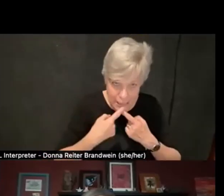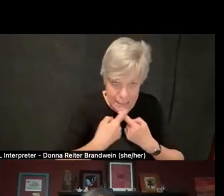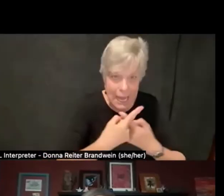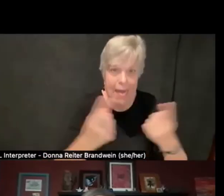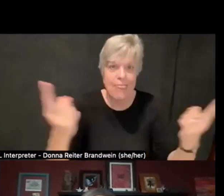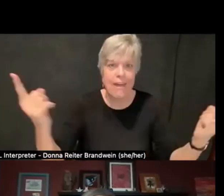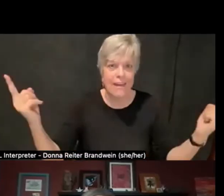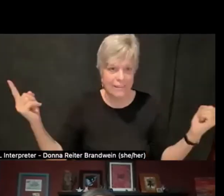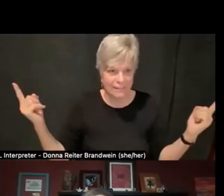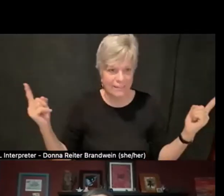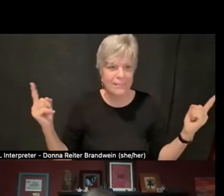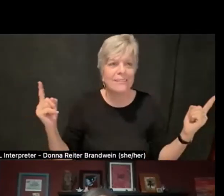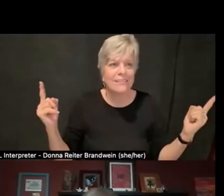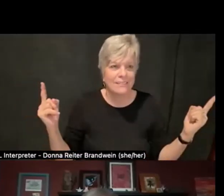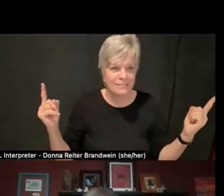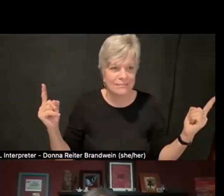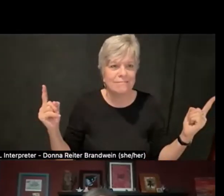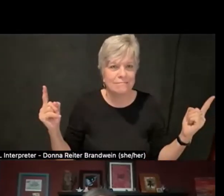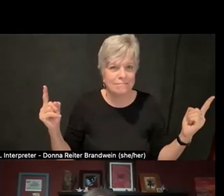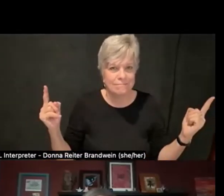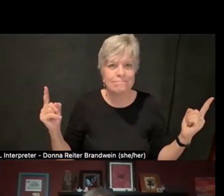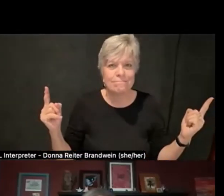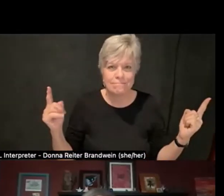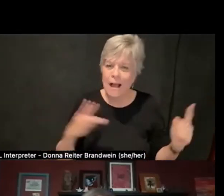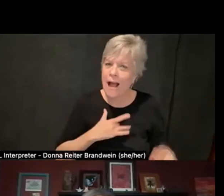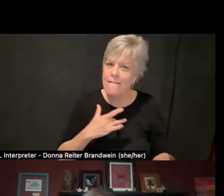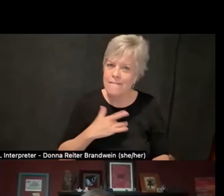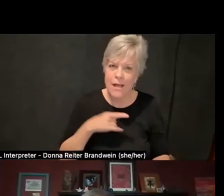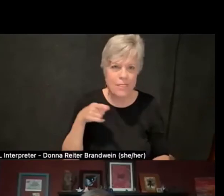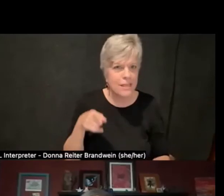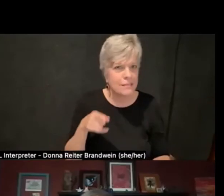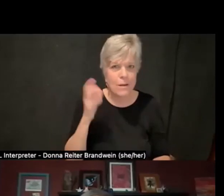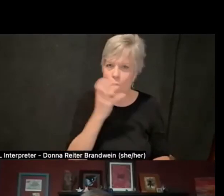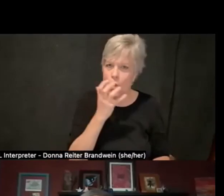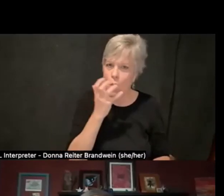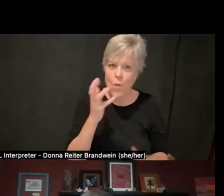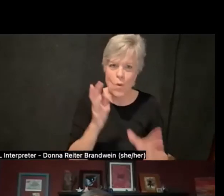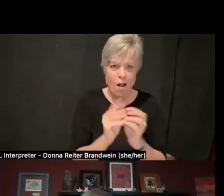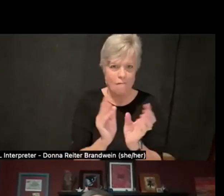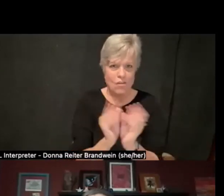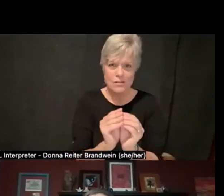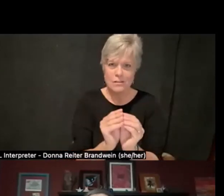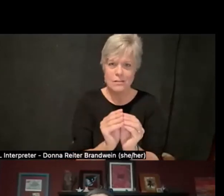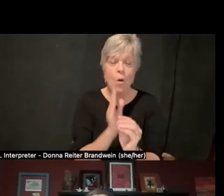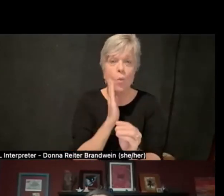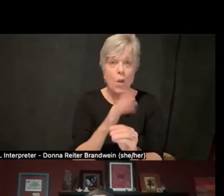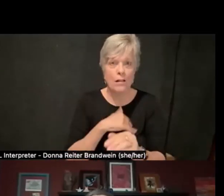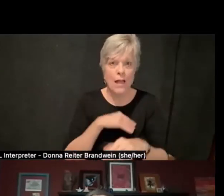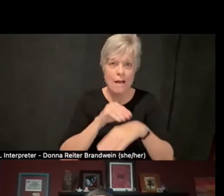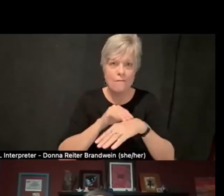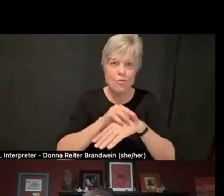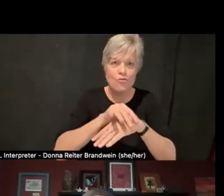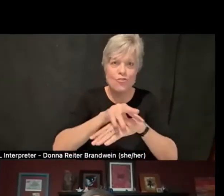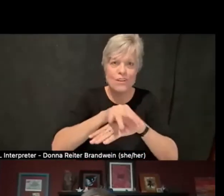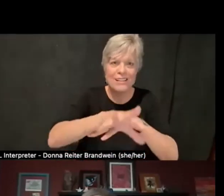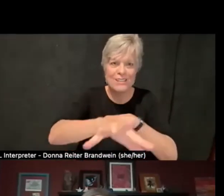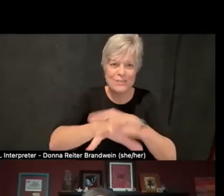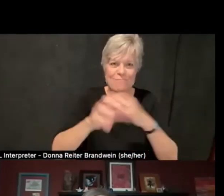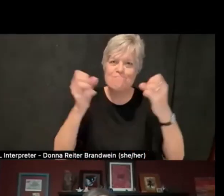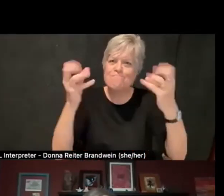you know, that way because I feel like it's going to have ripple effects for many, many years to come,